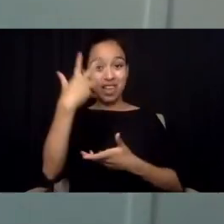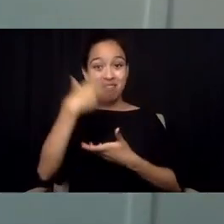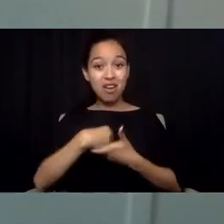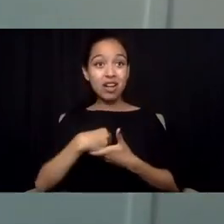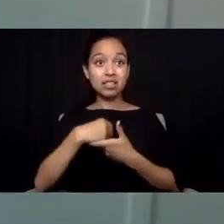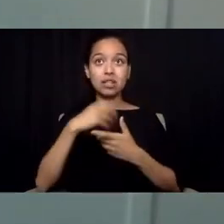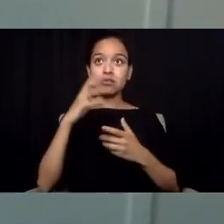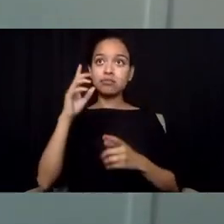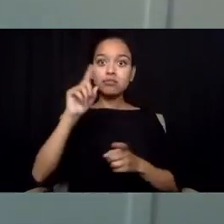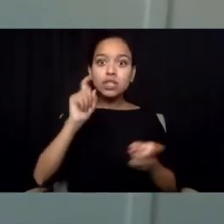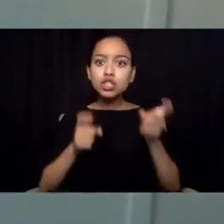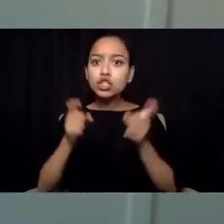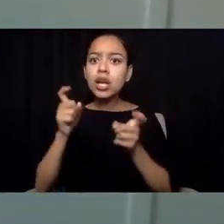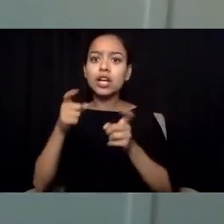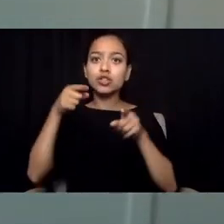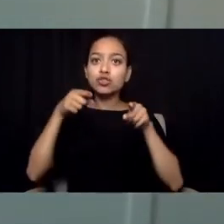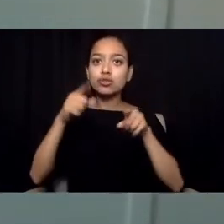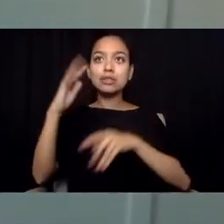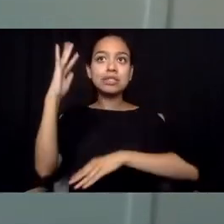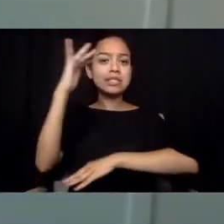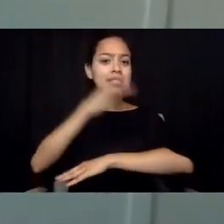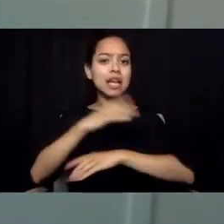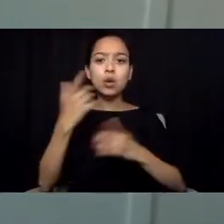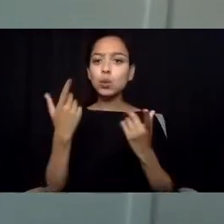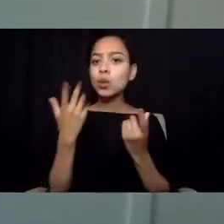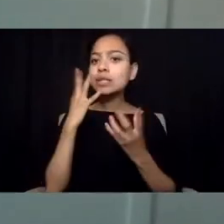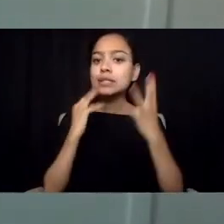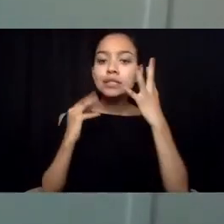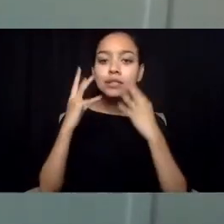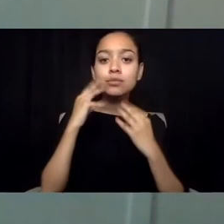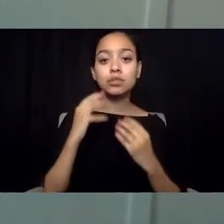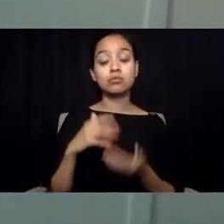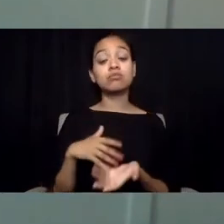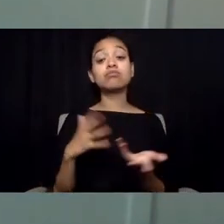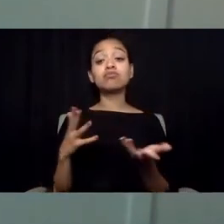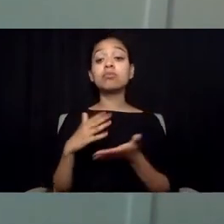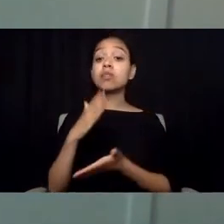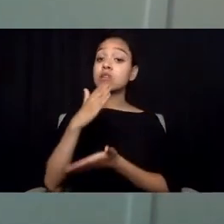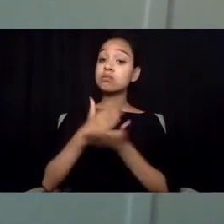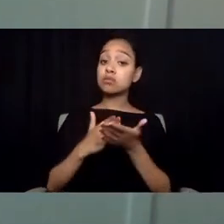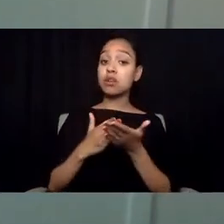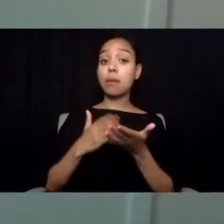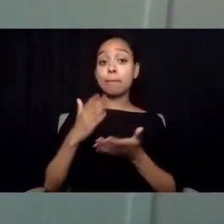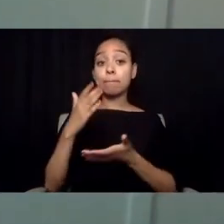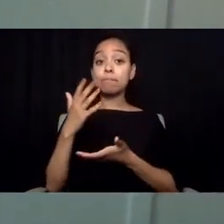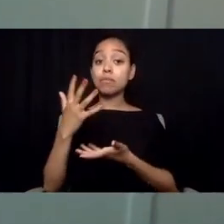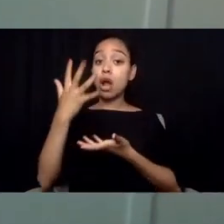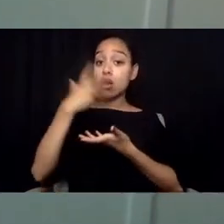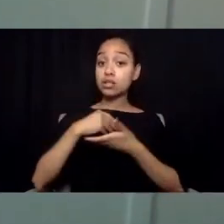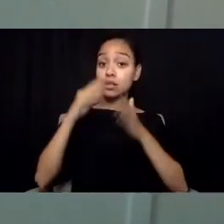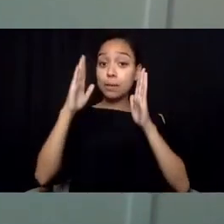Many autistic people prefer identity-first language-- for example, "autistic person,"